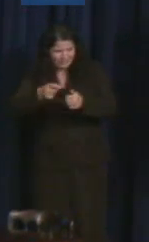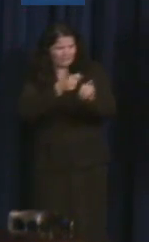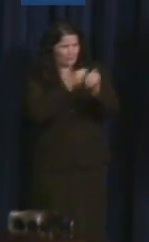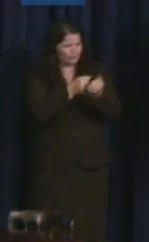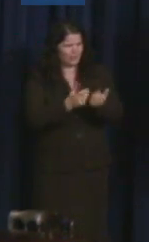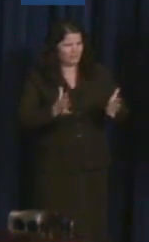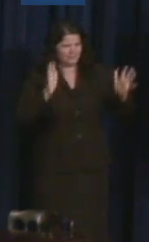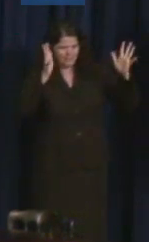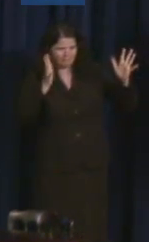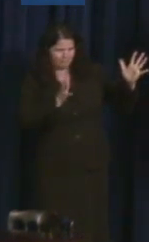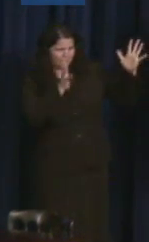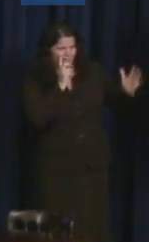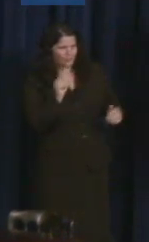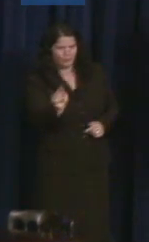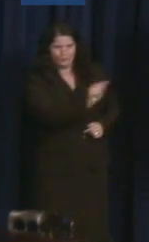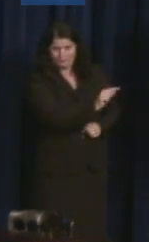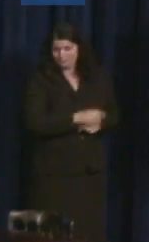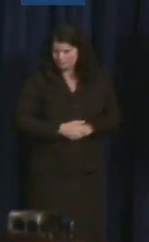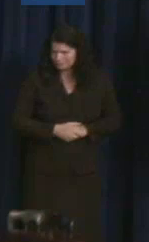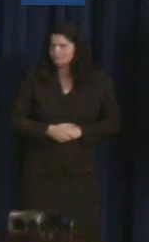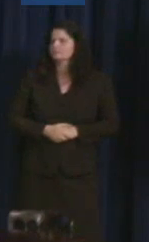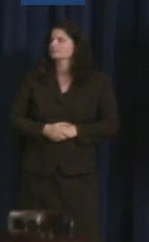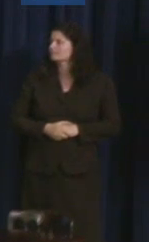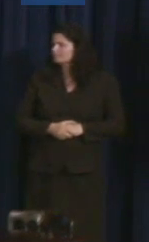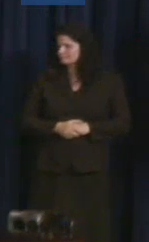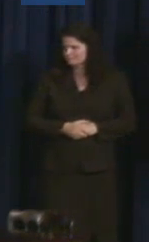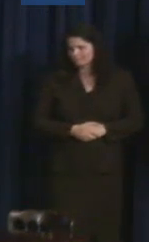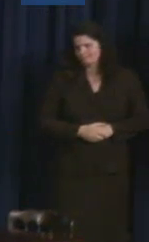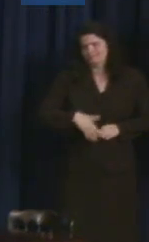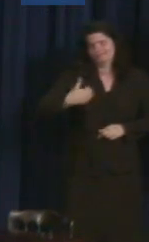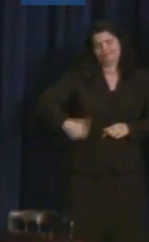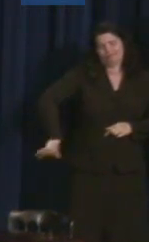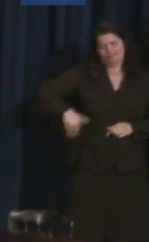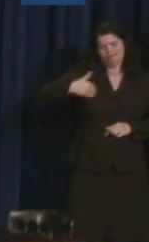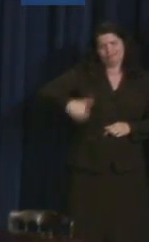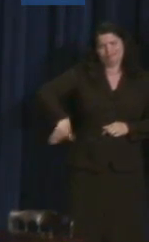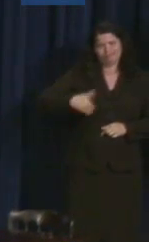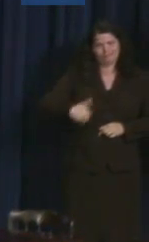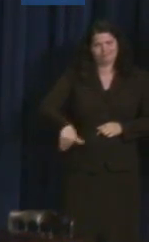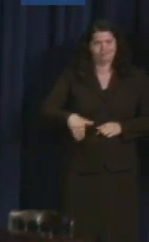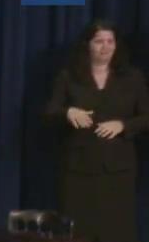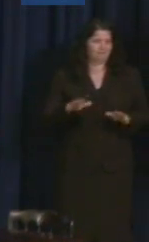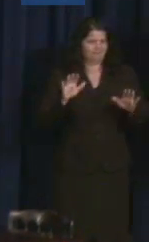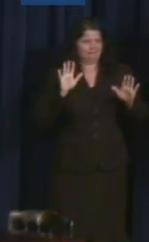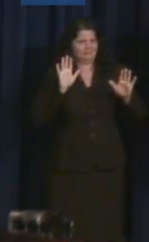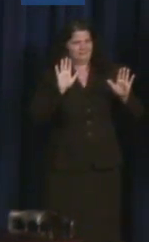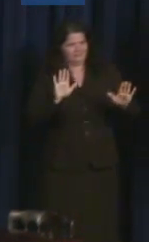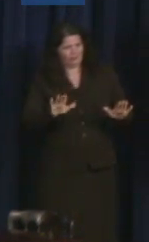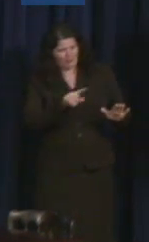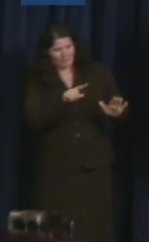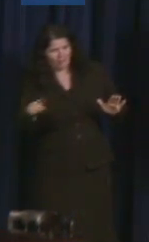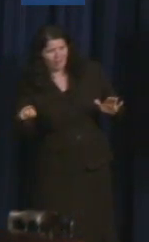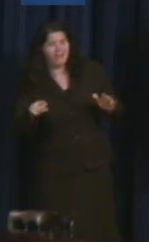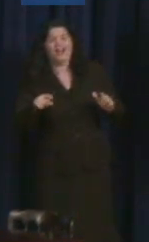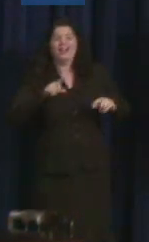be recognized. And they are an extraordinary, as we like to said, intra-generational group.